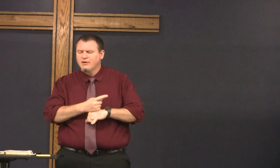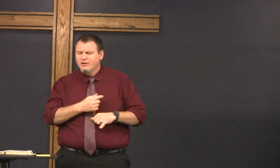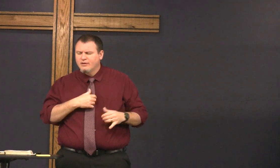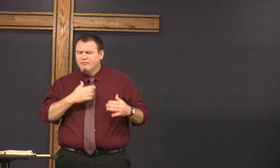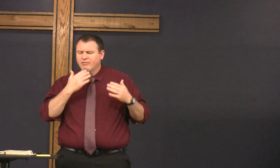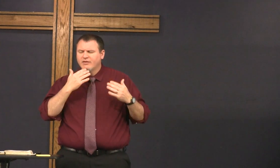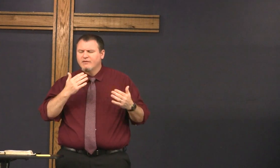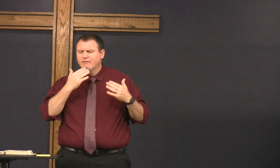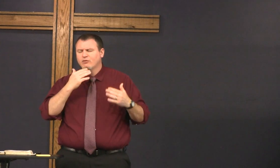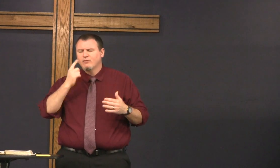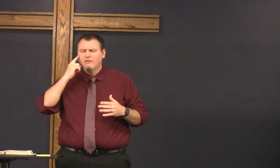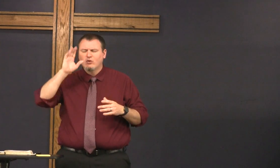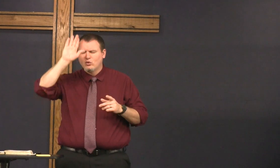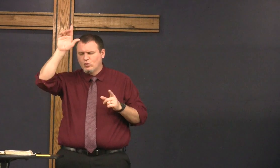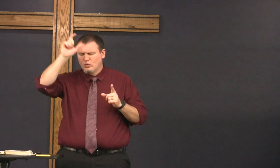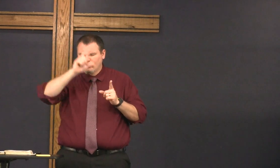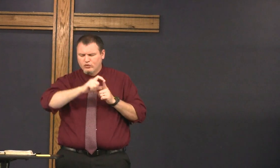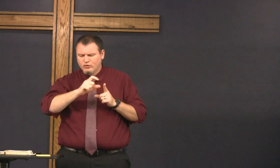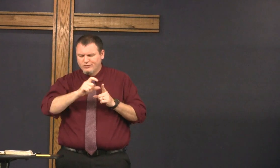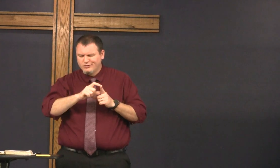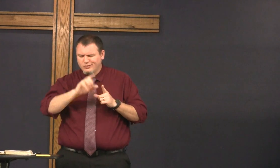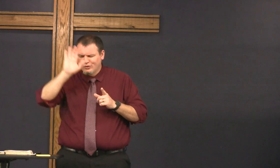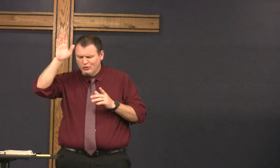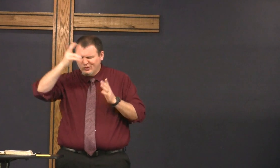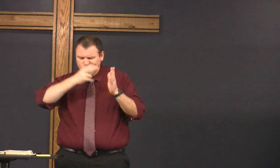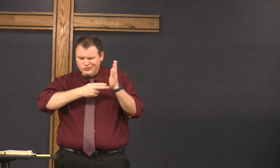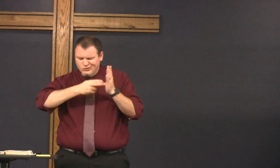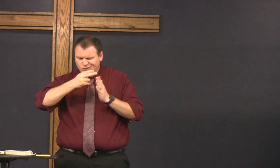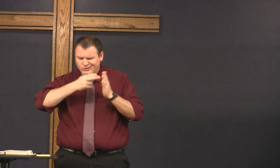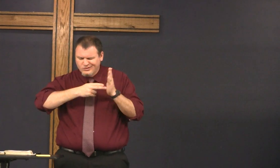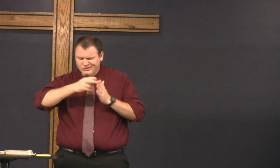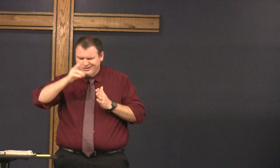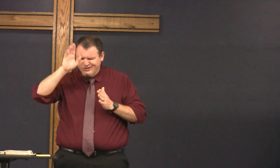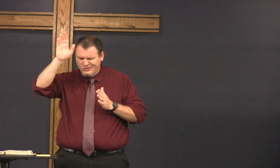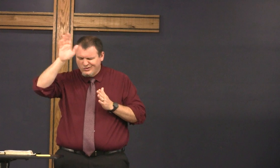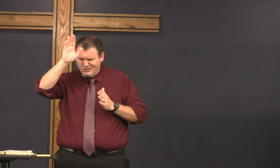father we thank you today for your word for your truth